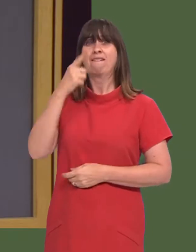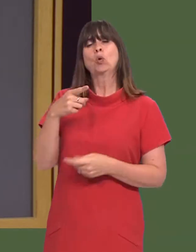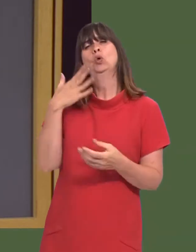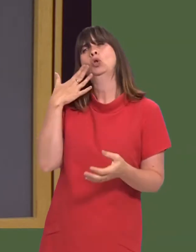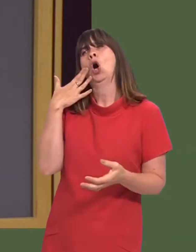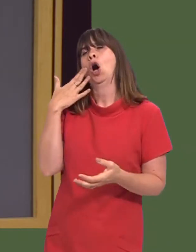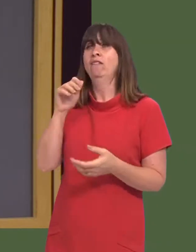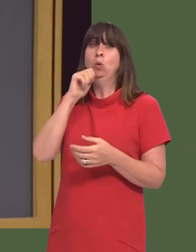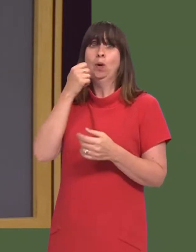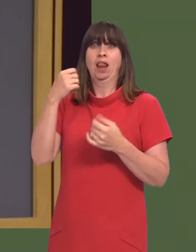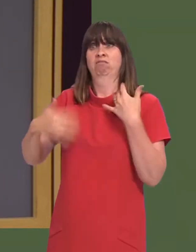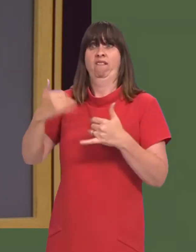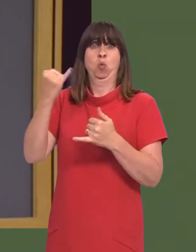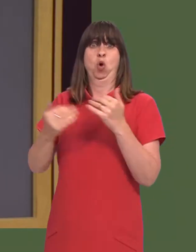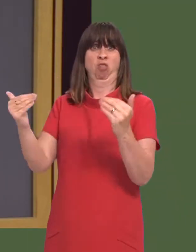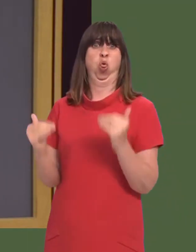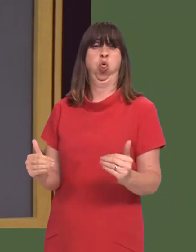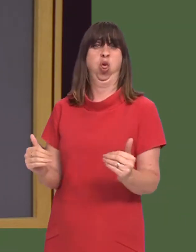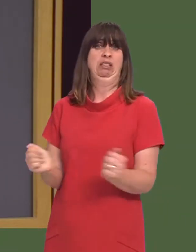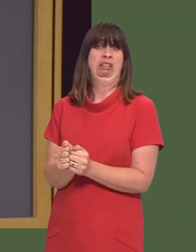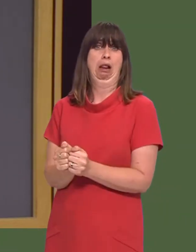then youíre not likely to get the deal you want, but a worse one.